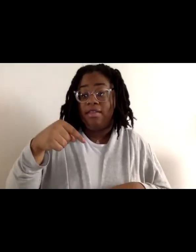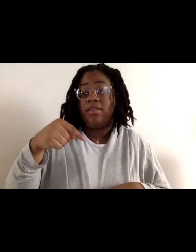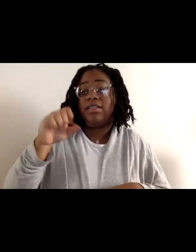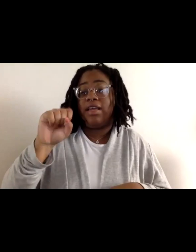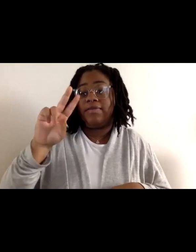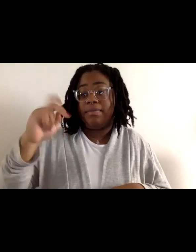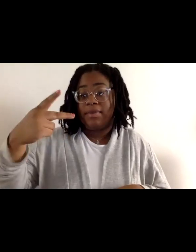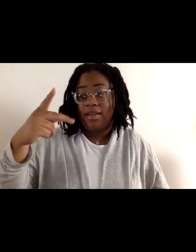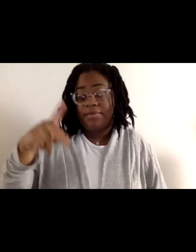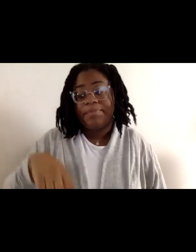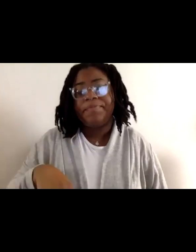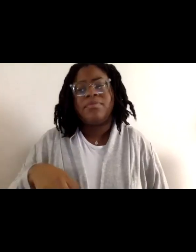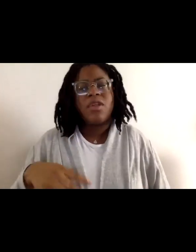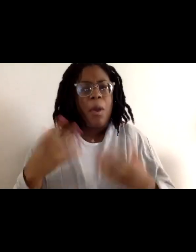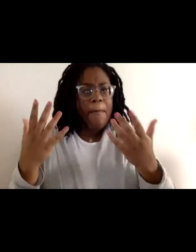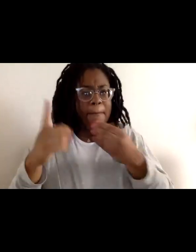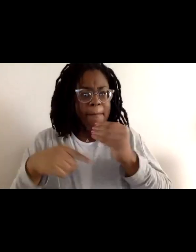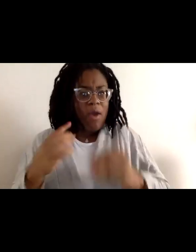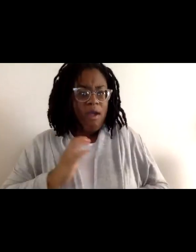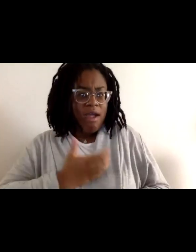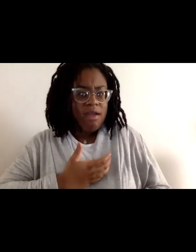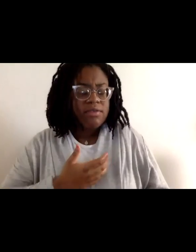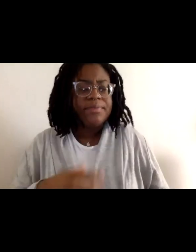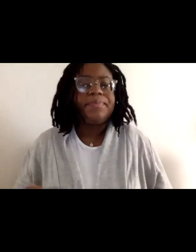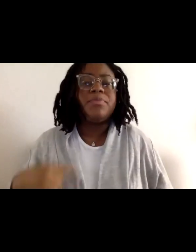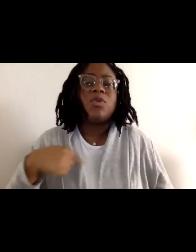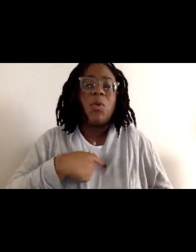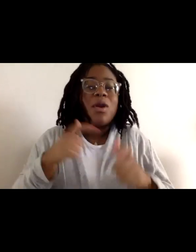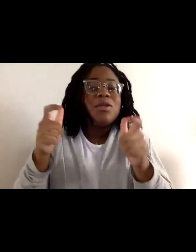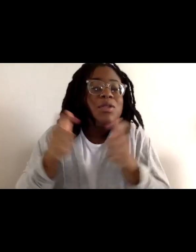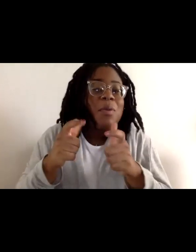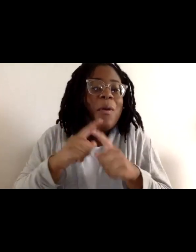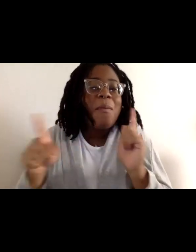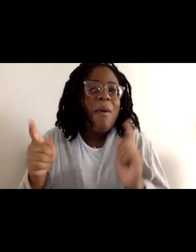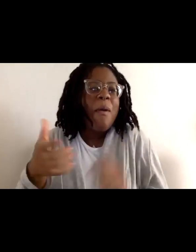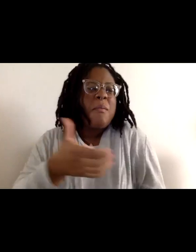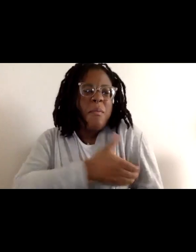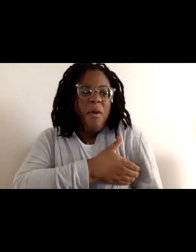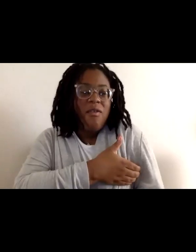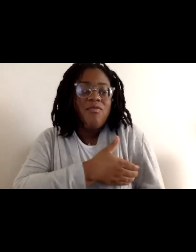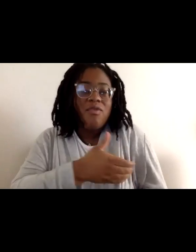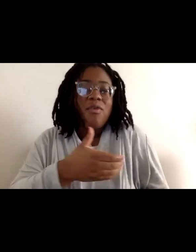A little bit about us. We are a small but mighty team, committed to liberation in all its forms.